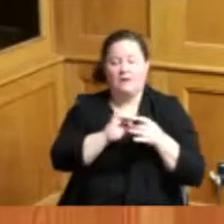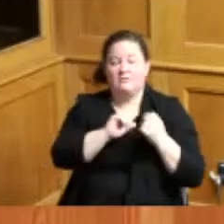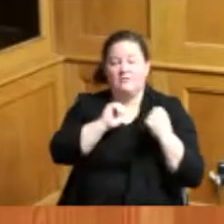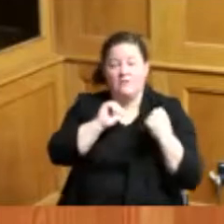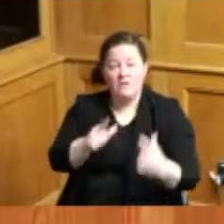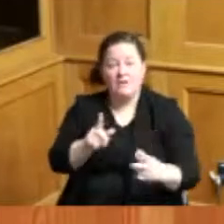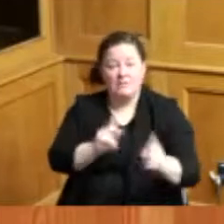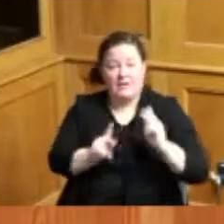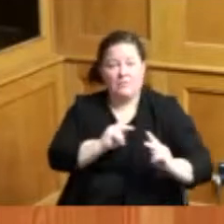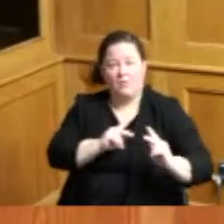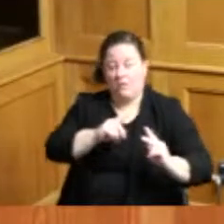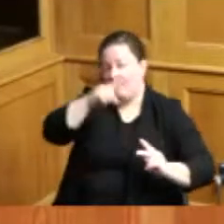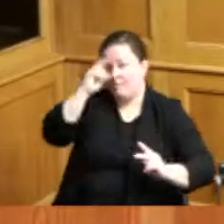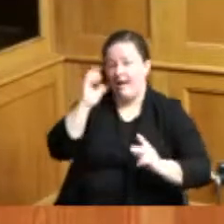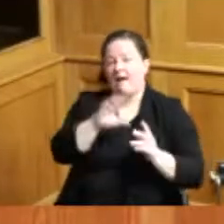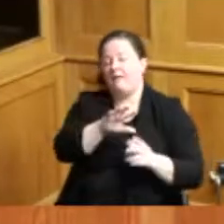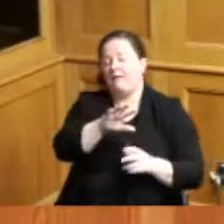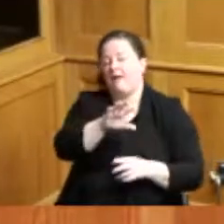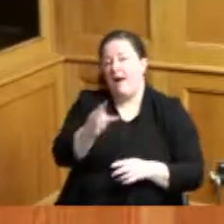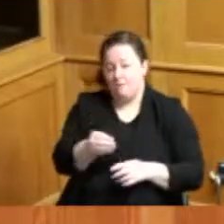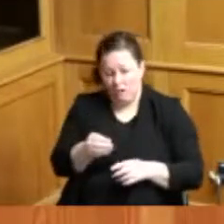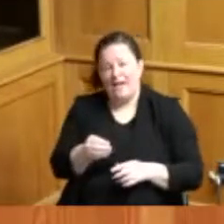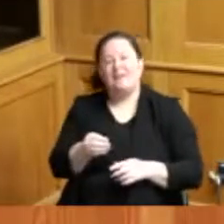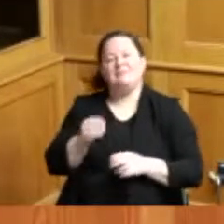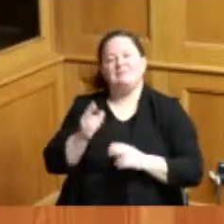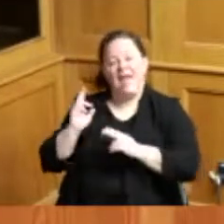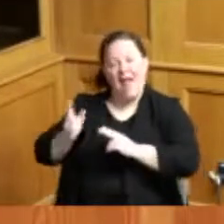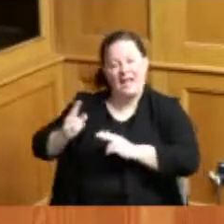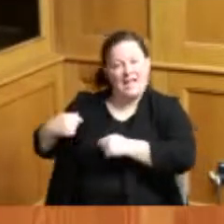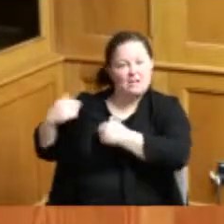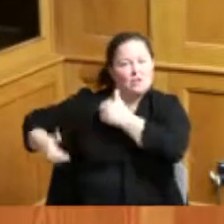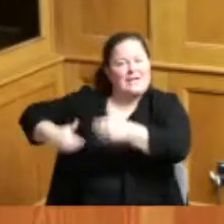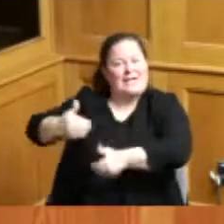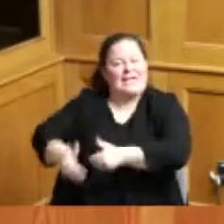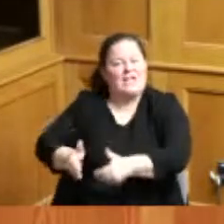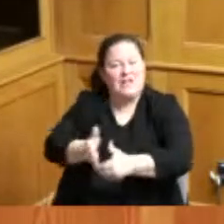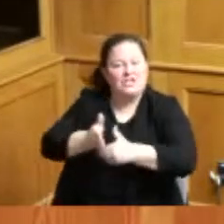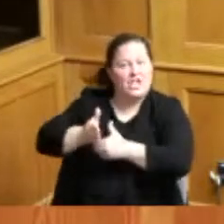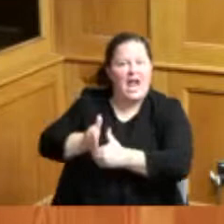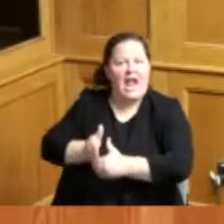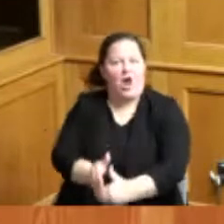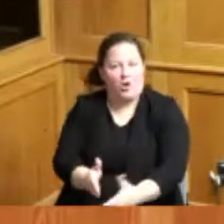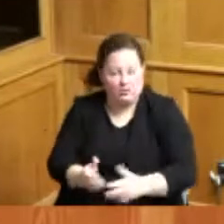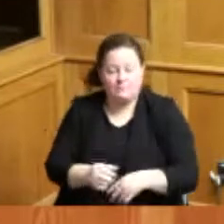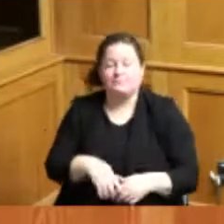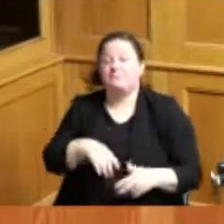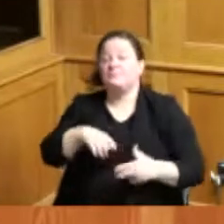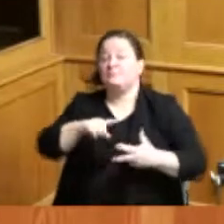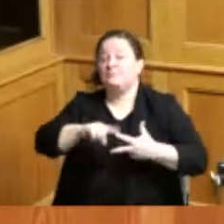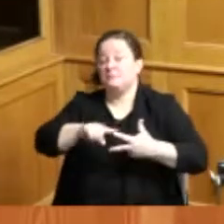ancestry that they shed for liberation the black is for the people whose existence as a nation